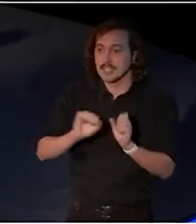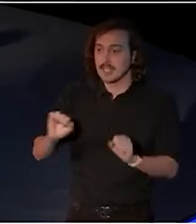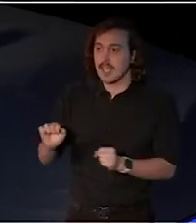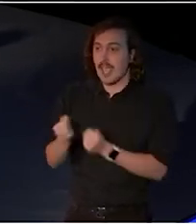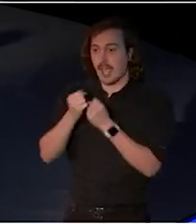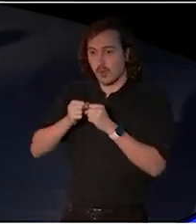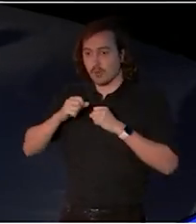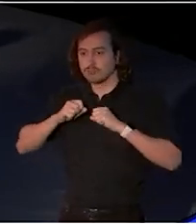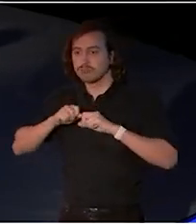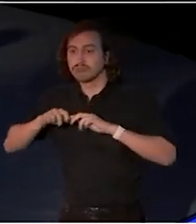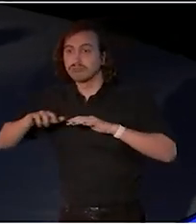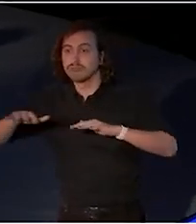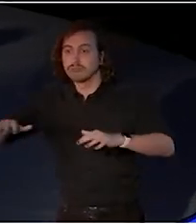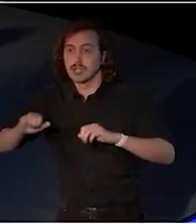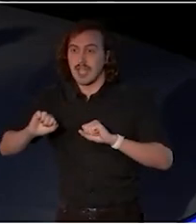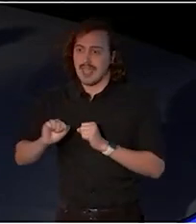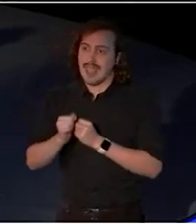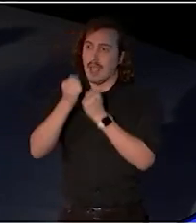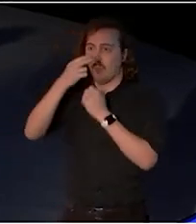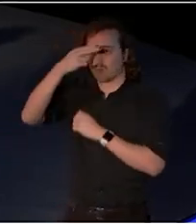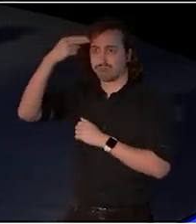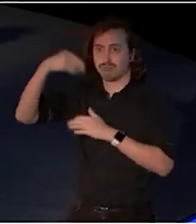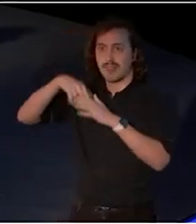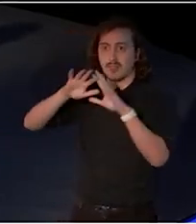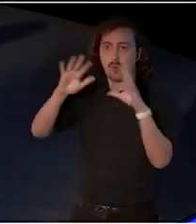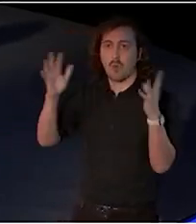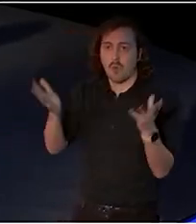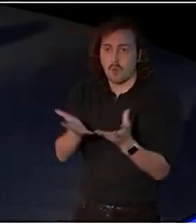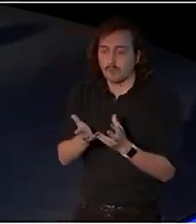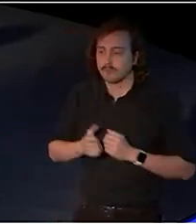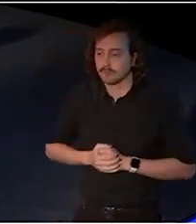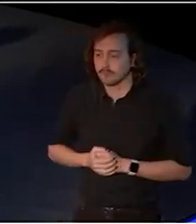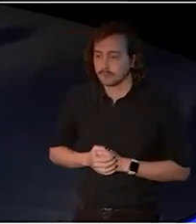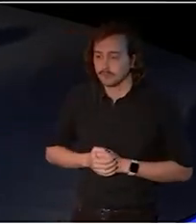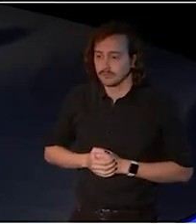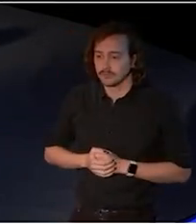I remember something Minister Burke said when announcing Revive.